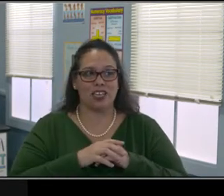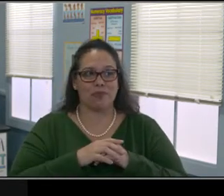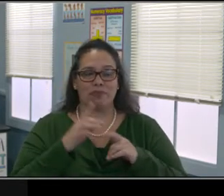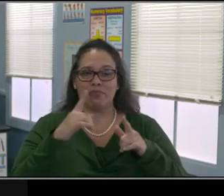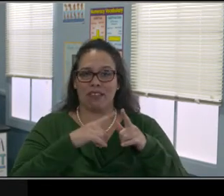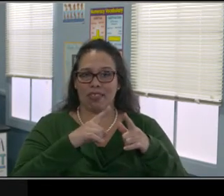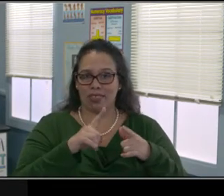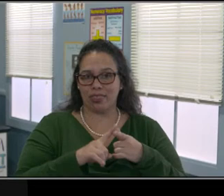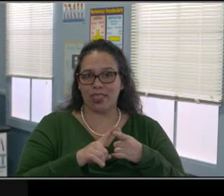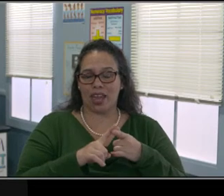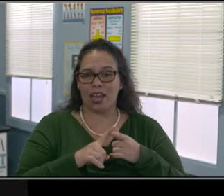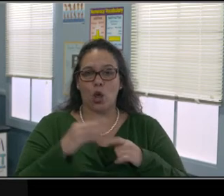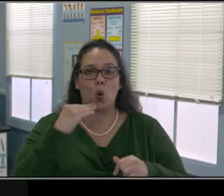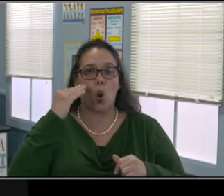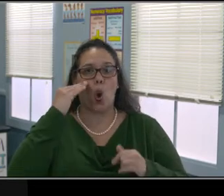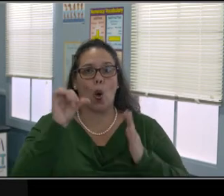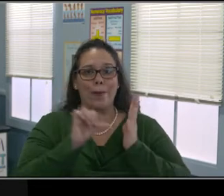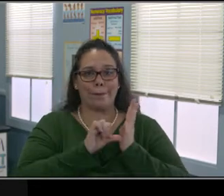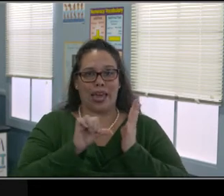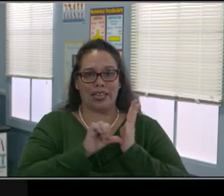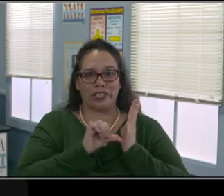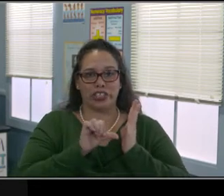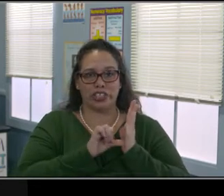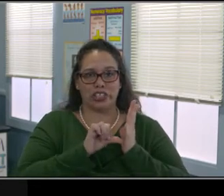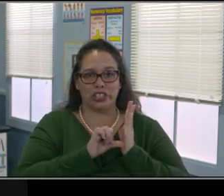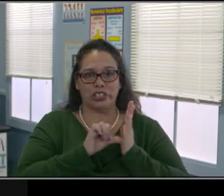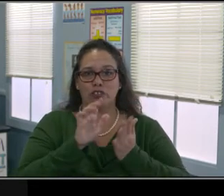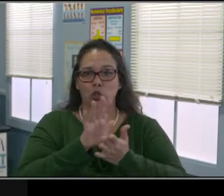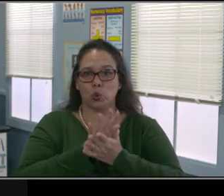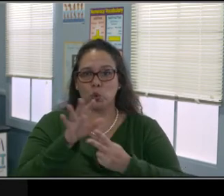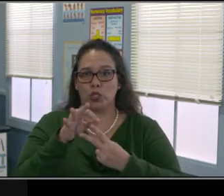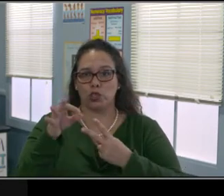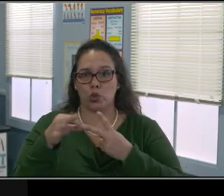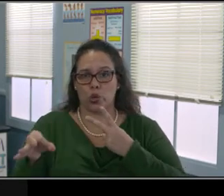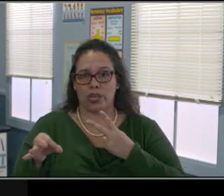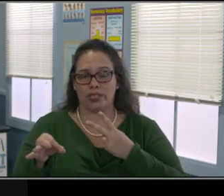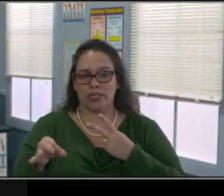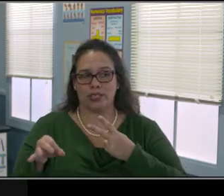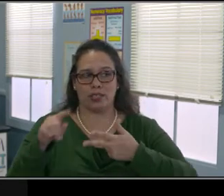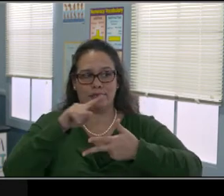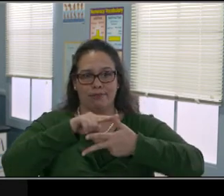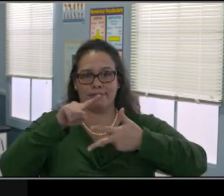and Kellie Hodge takes you through literally step by step on what the process is,